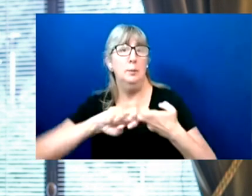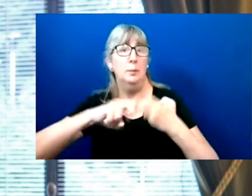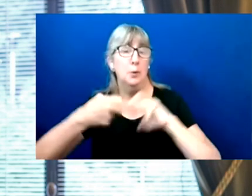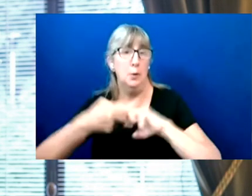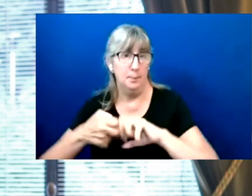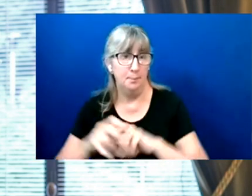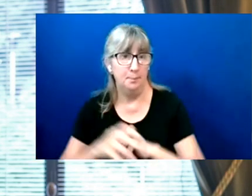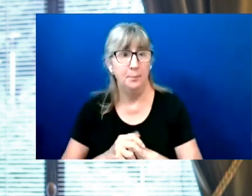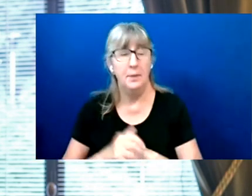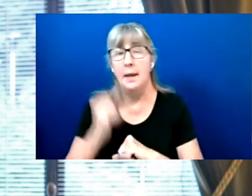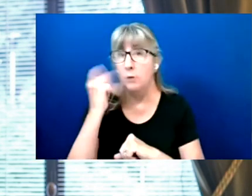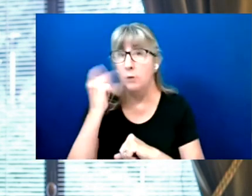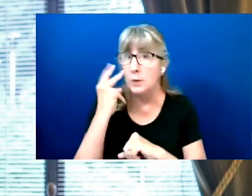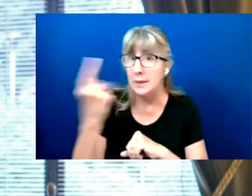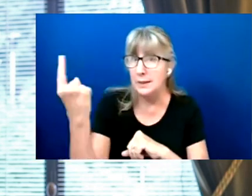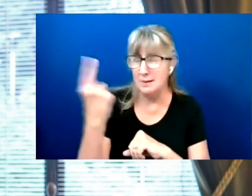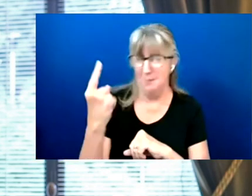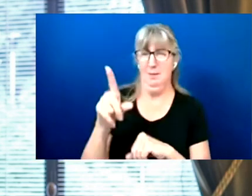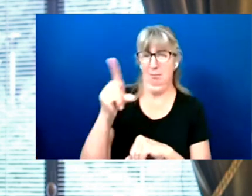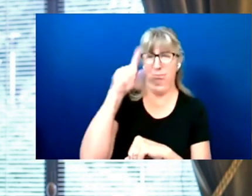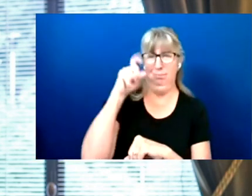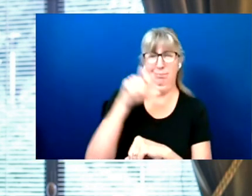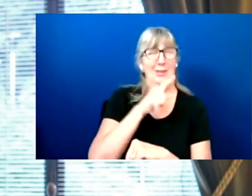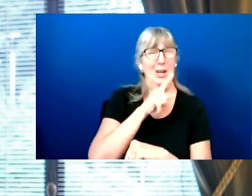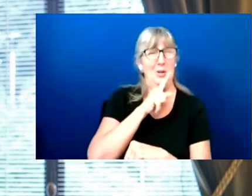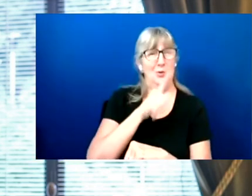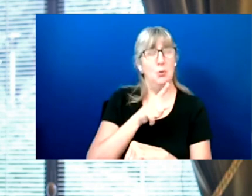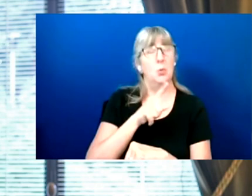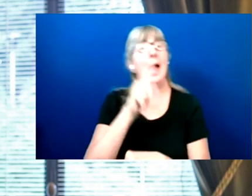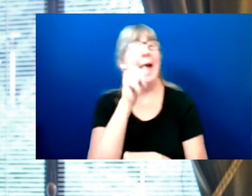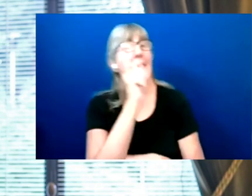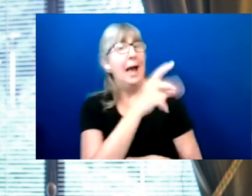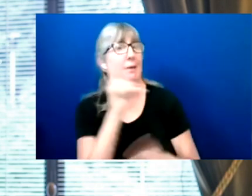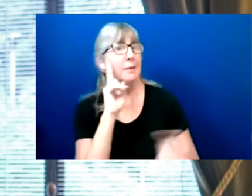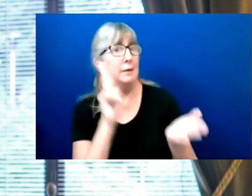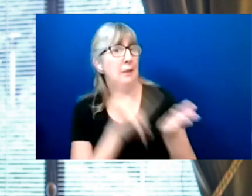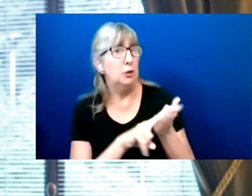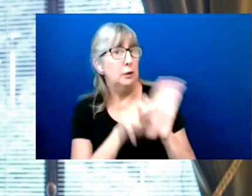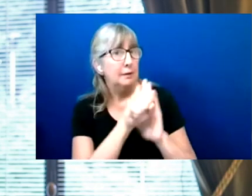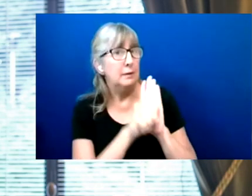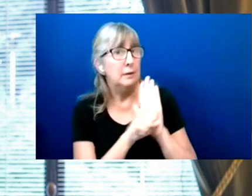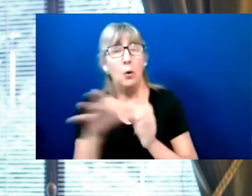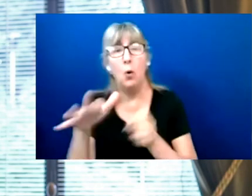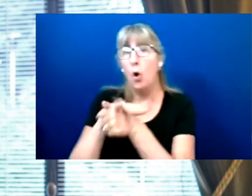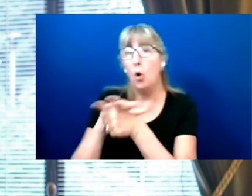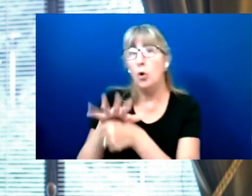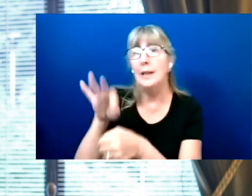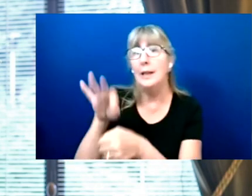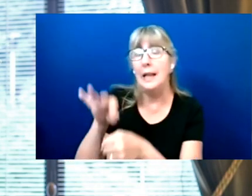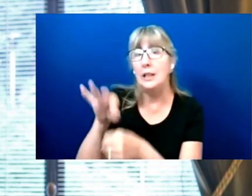If you come across something that doesn't seem true, ask your Secretary of State or local elections official.